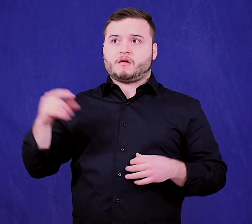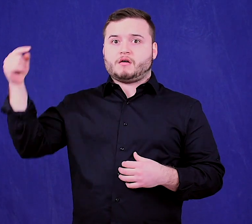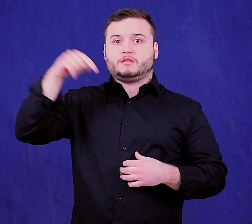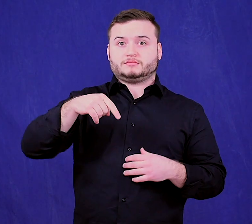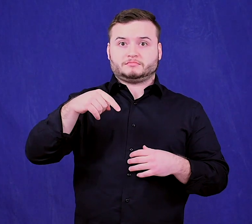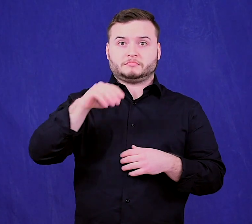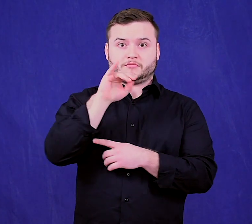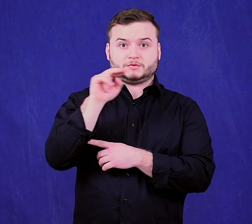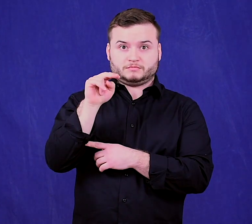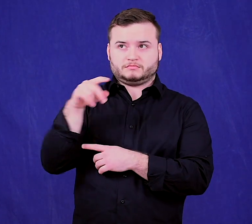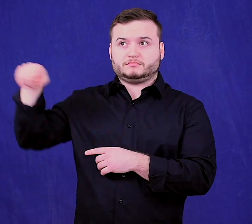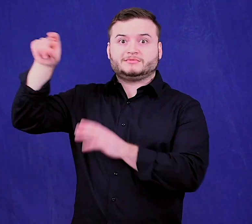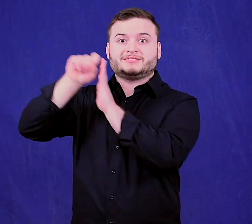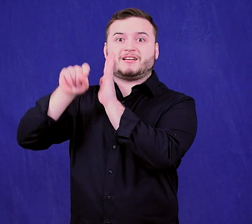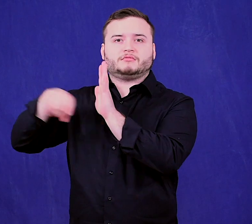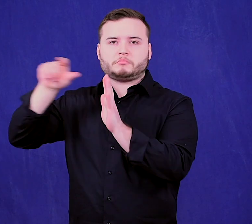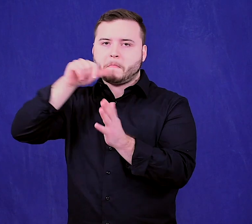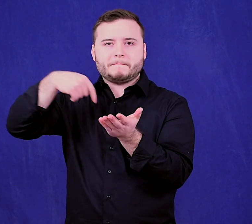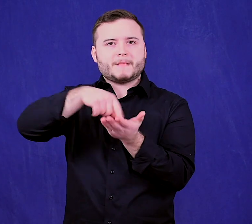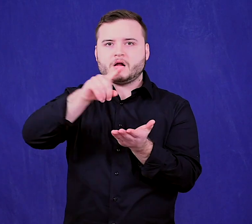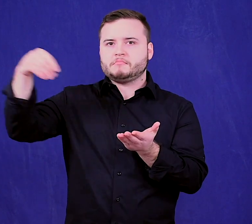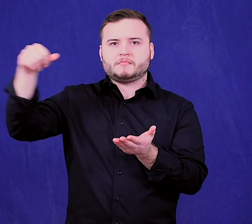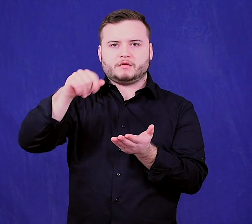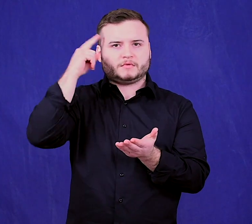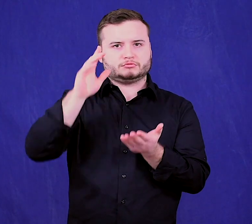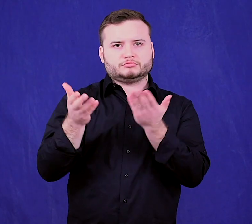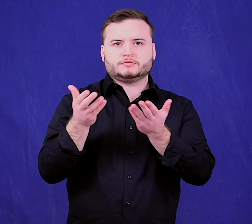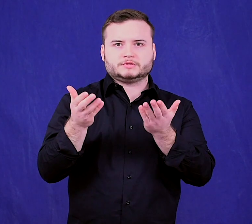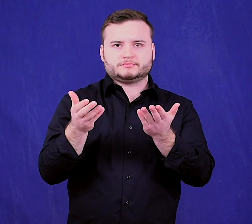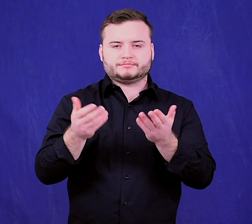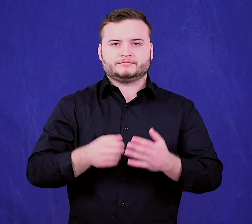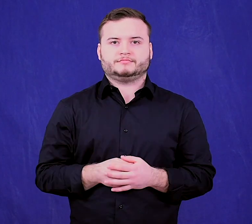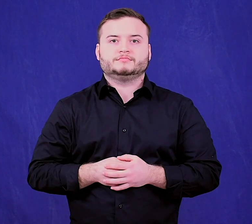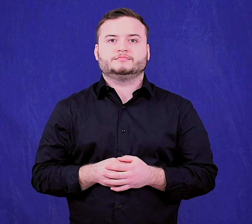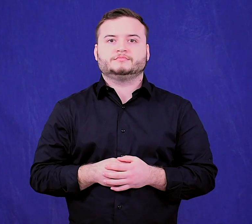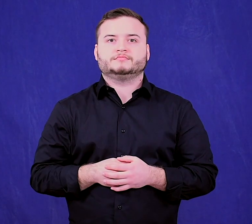their clients here. In March,